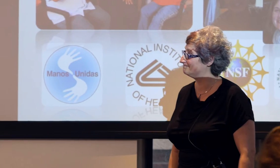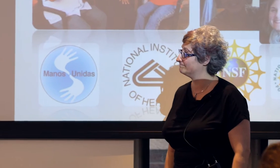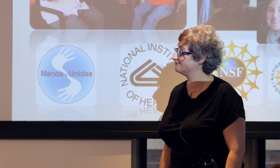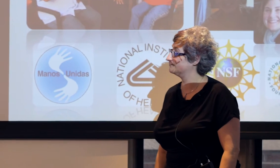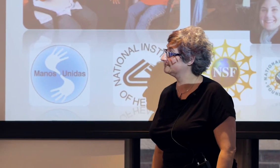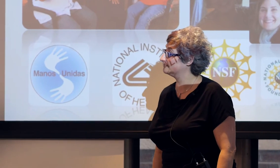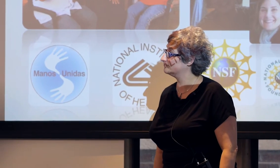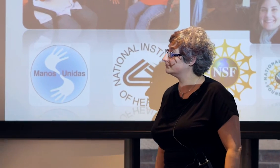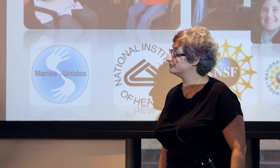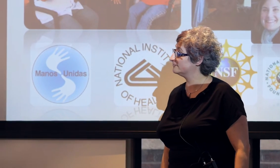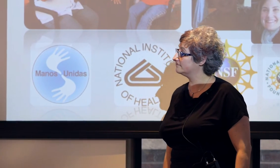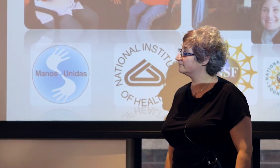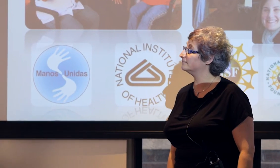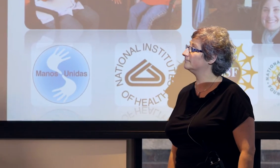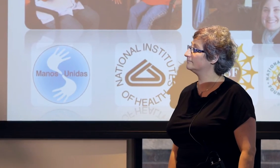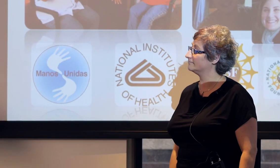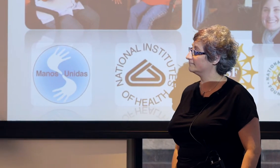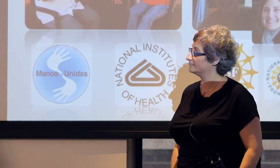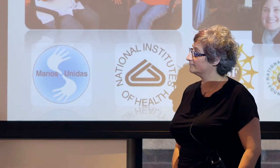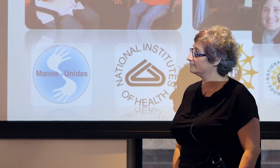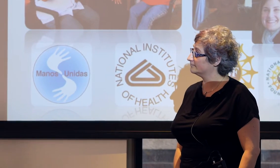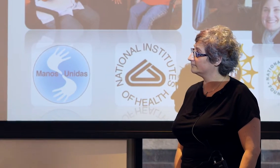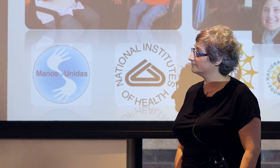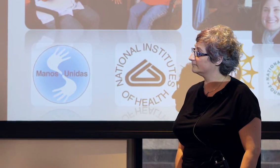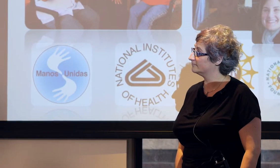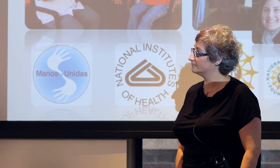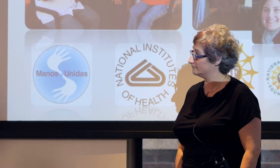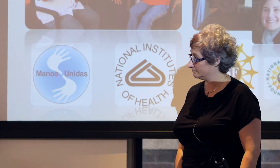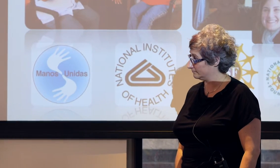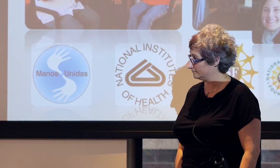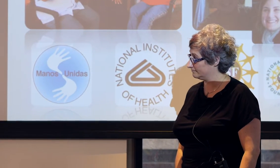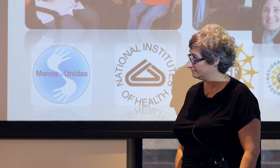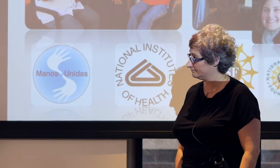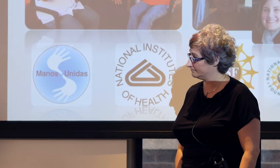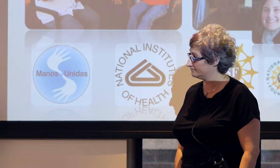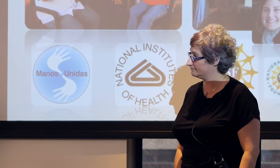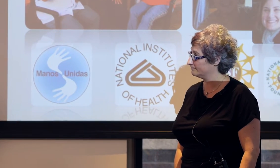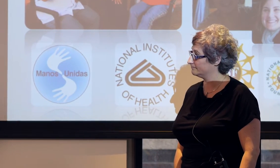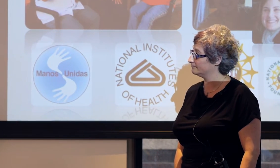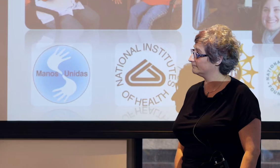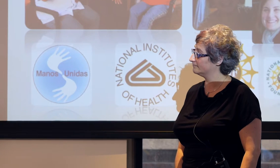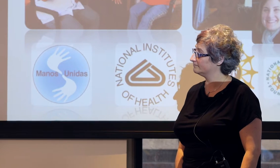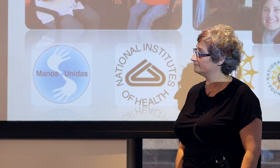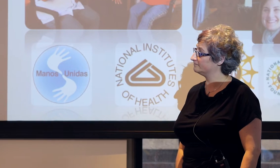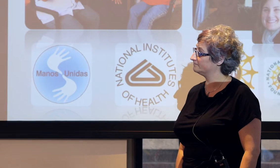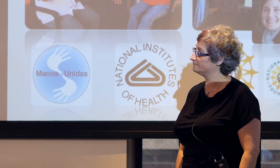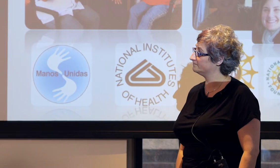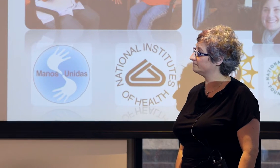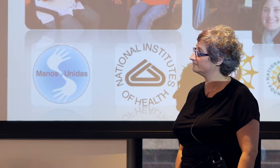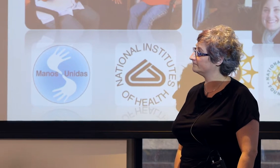[Woman] Thank you so much, this was very interesting. I have two questions, so one is about the input,